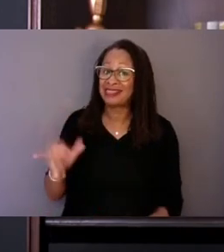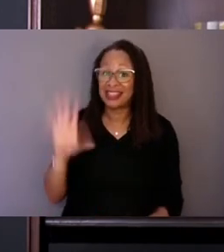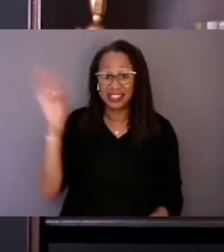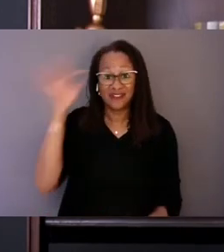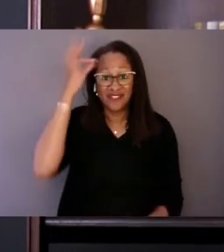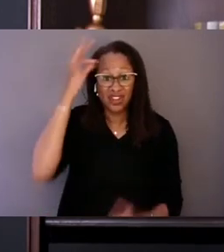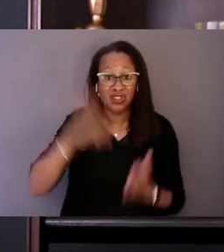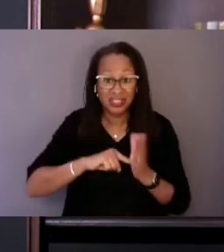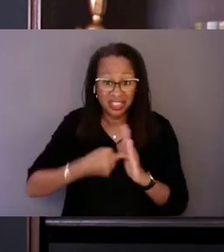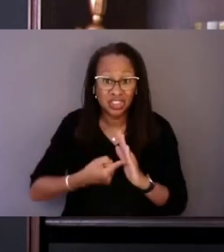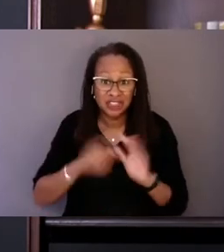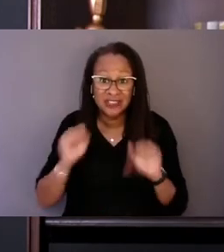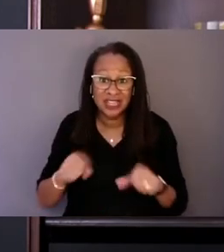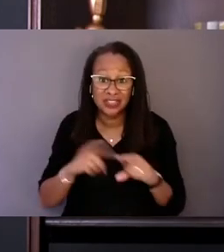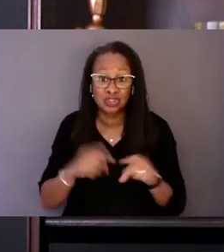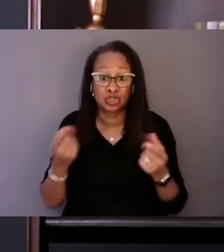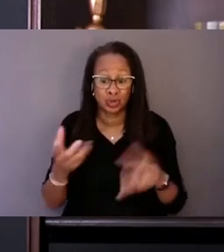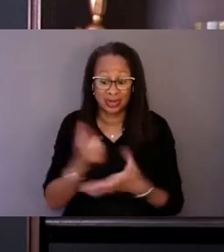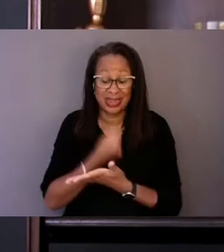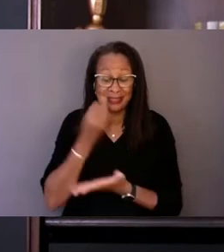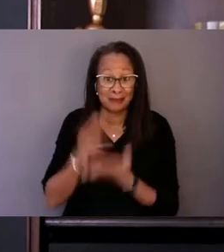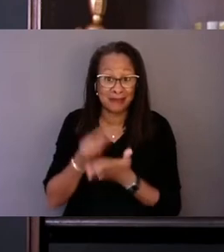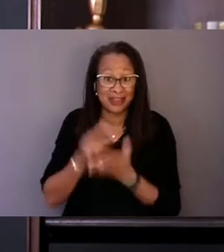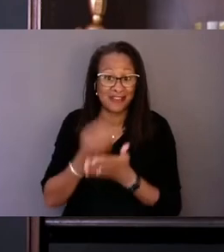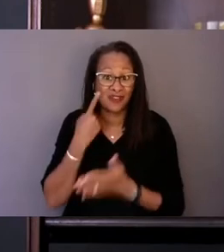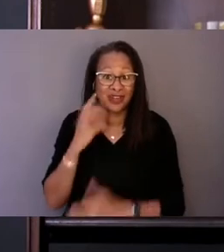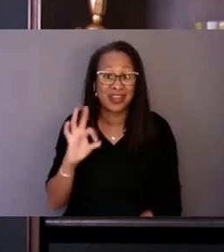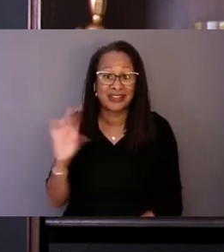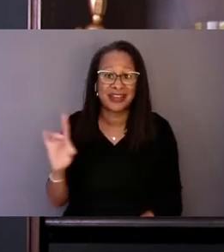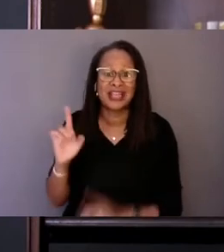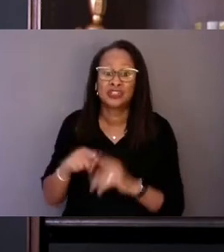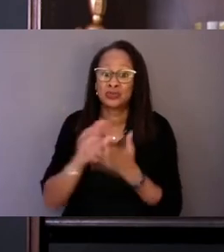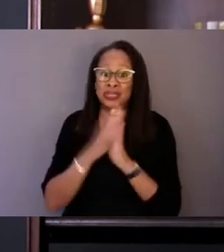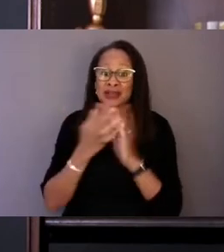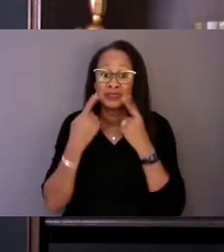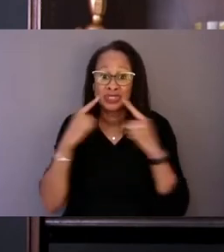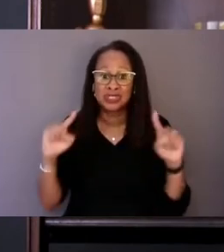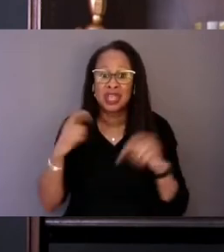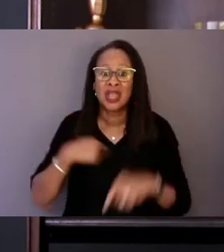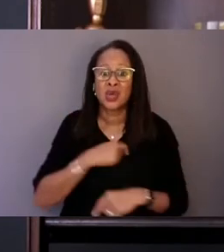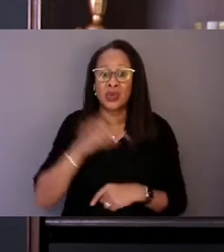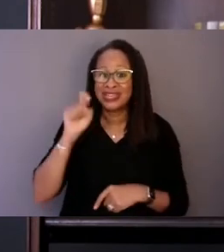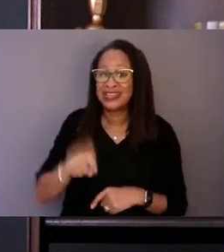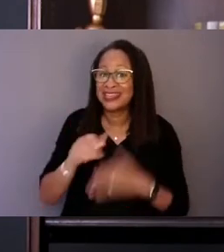To secure the funds necessary for 988 to be successful we need leadership. We need members of Congress